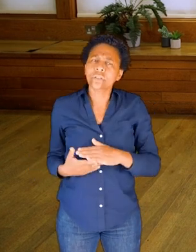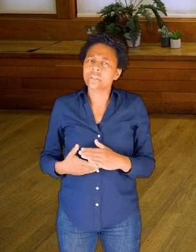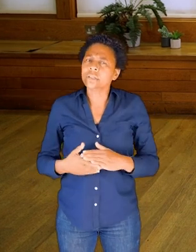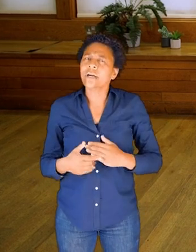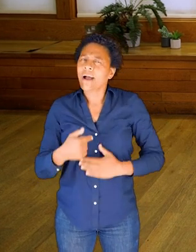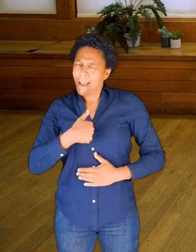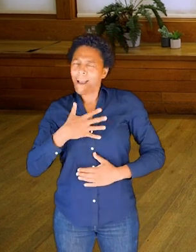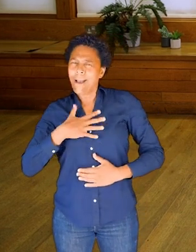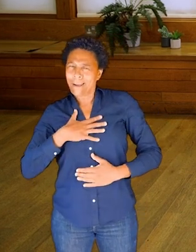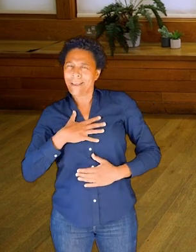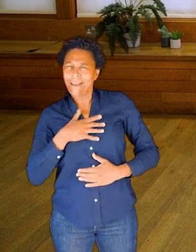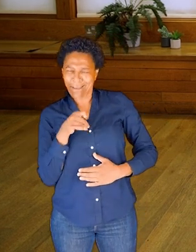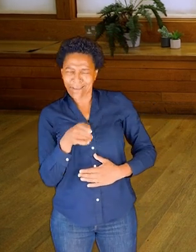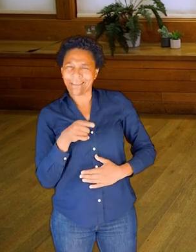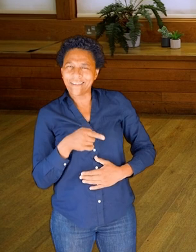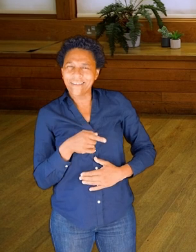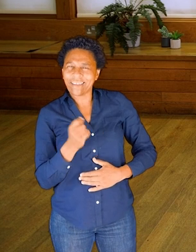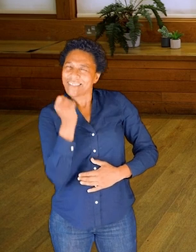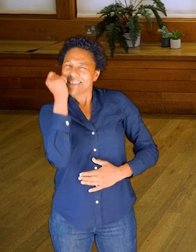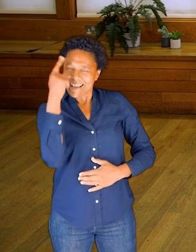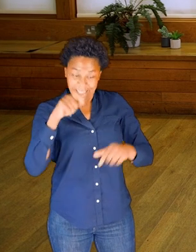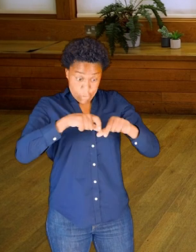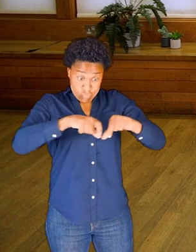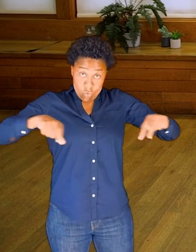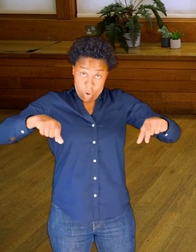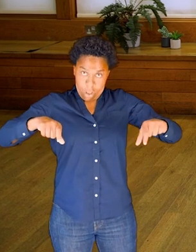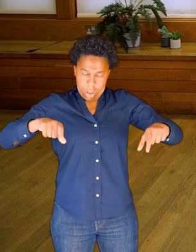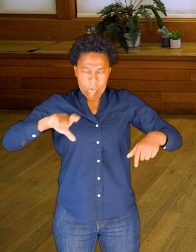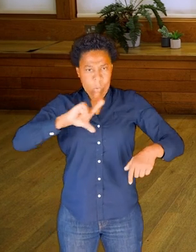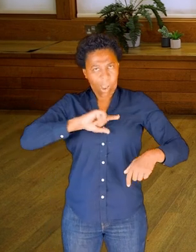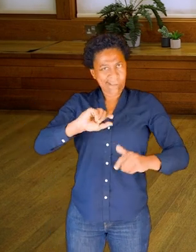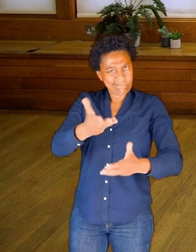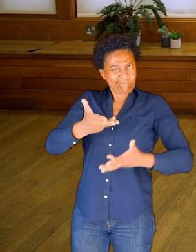And I like working with the idea of a ruler as it gives me a kind of